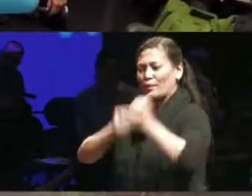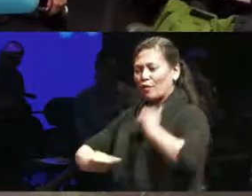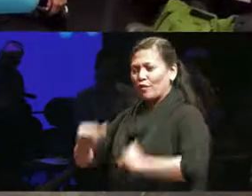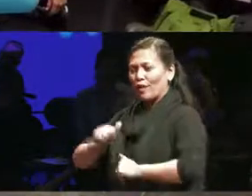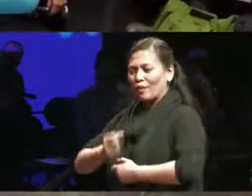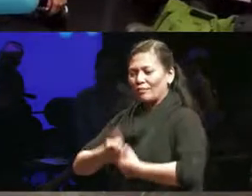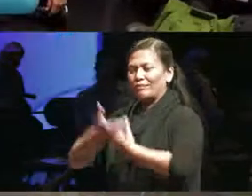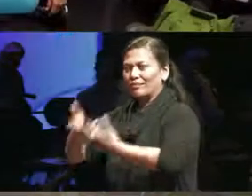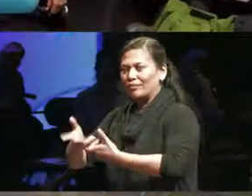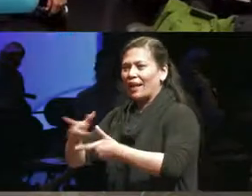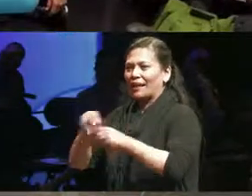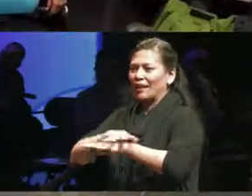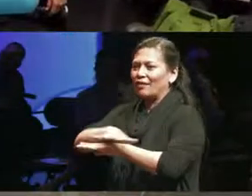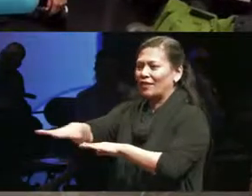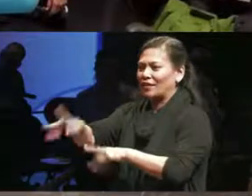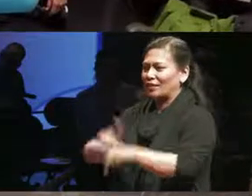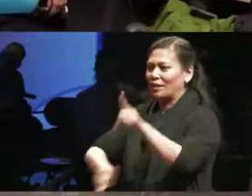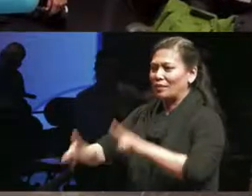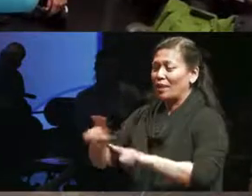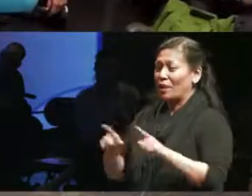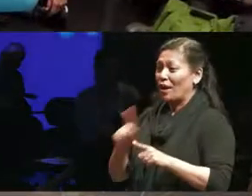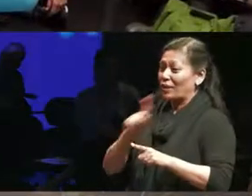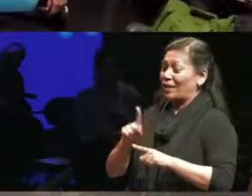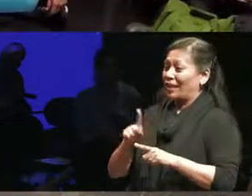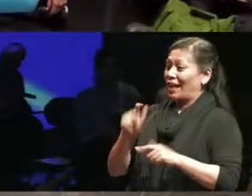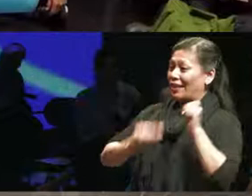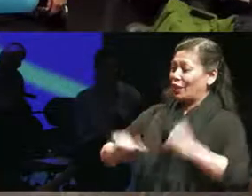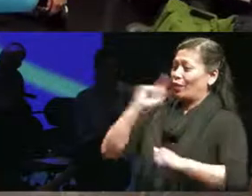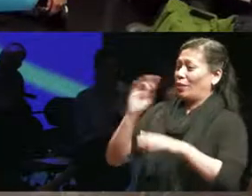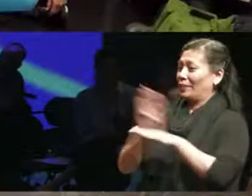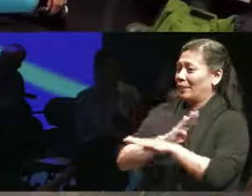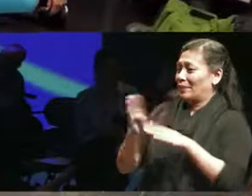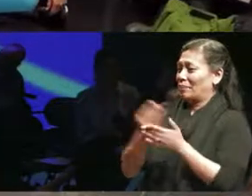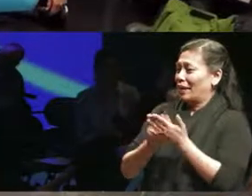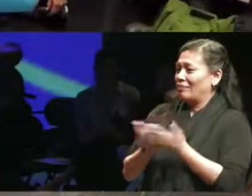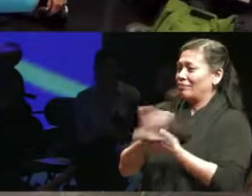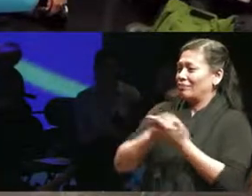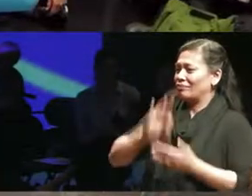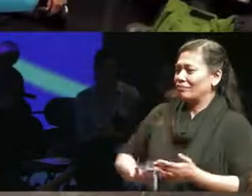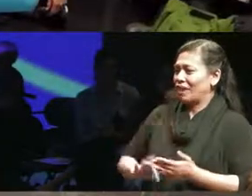commercial theatre does that and and as far as I'm concerned that's the first